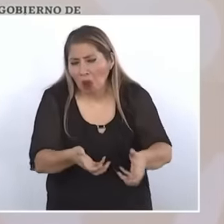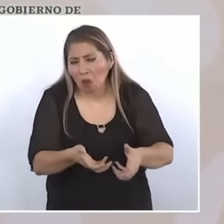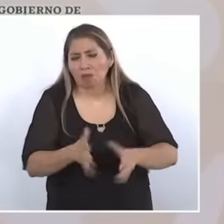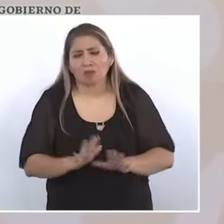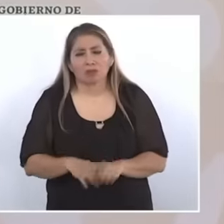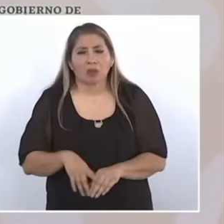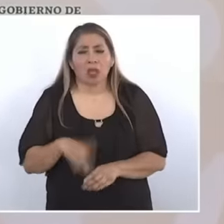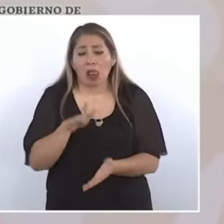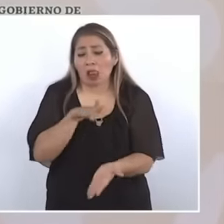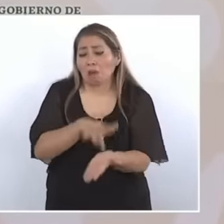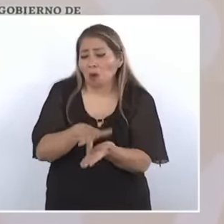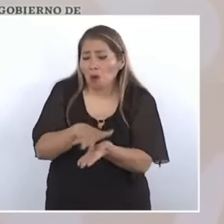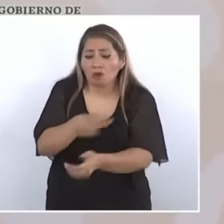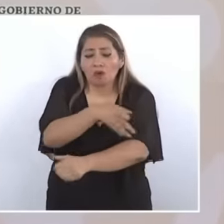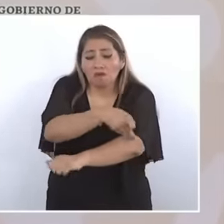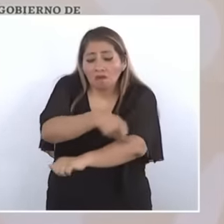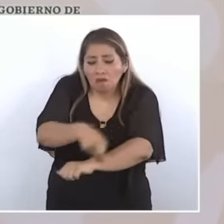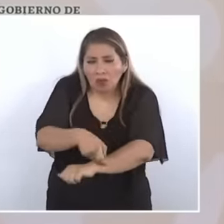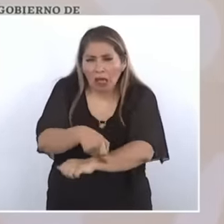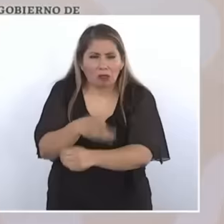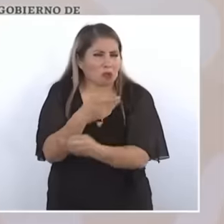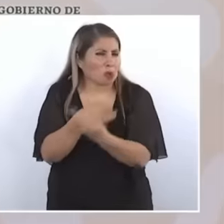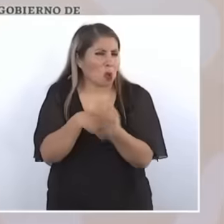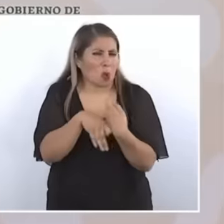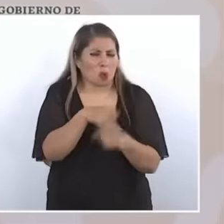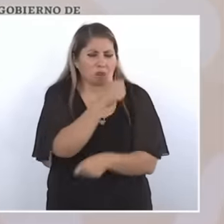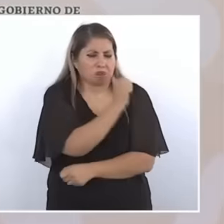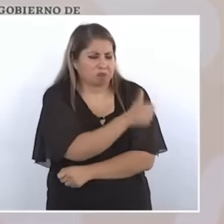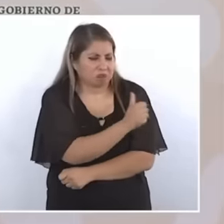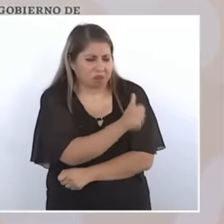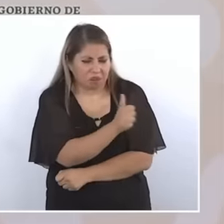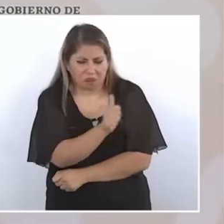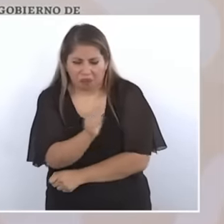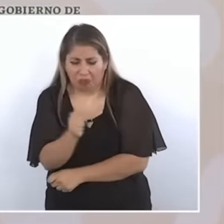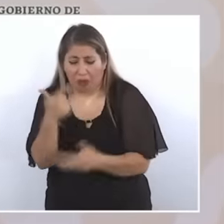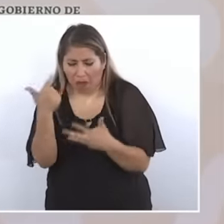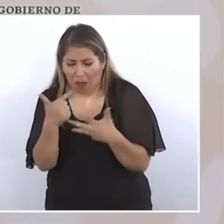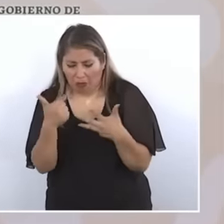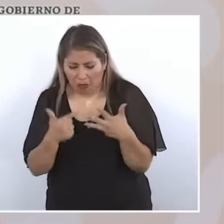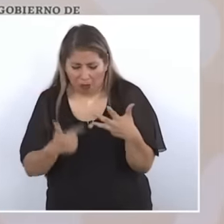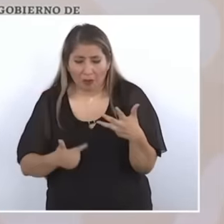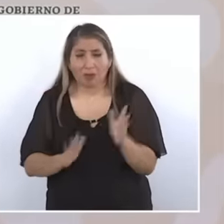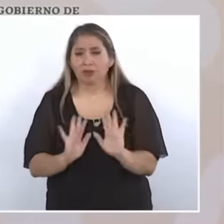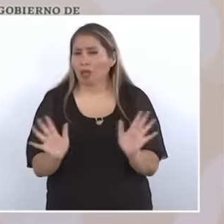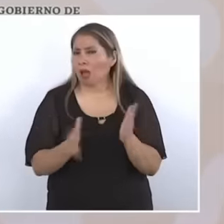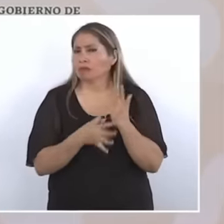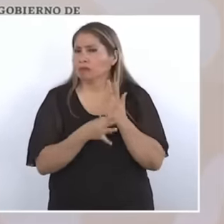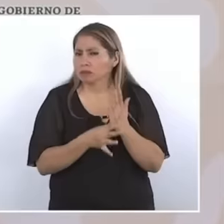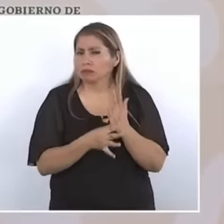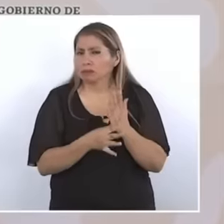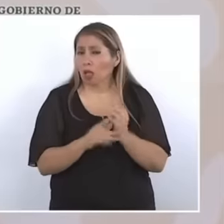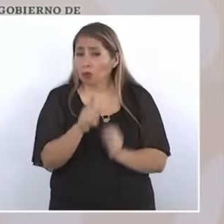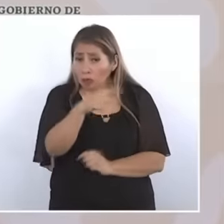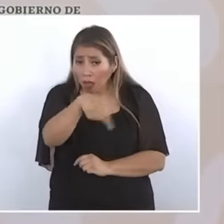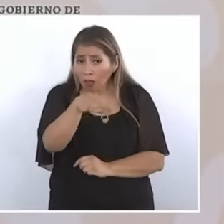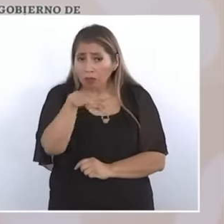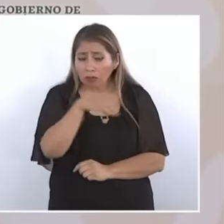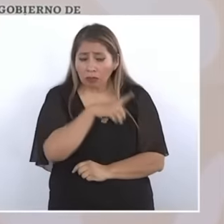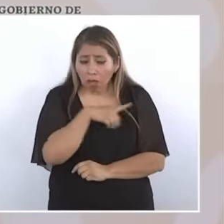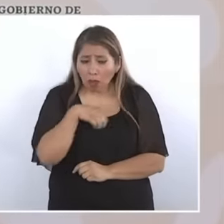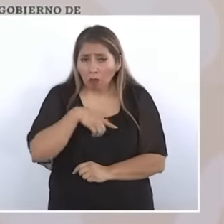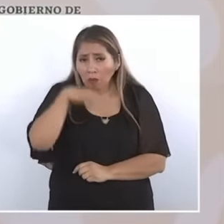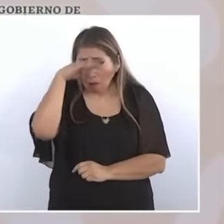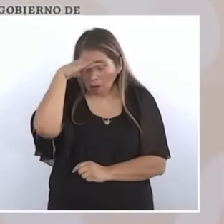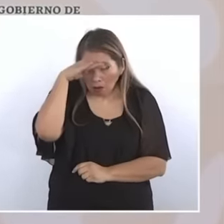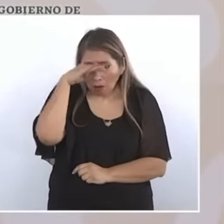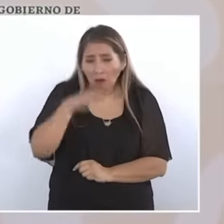support for families everything we have done and I told them why don't you think about it and